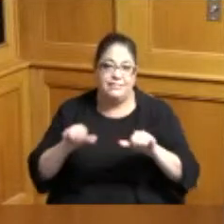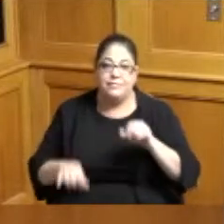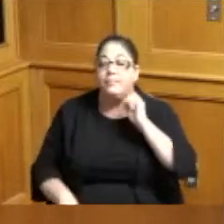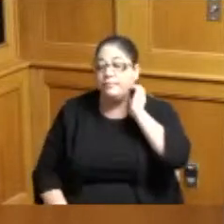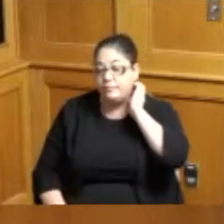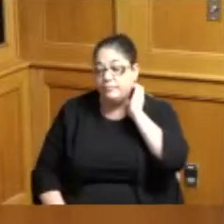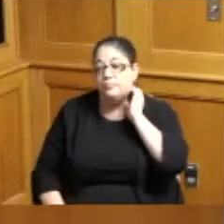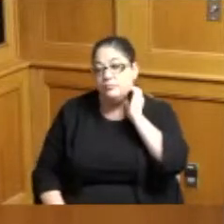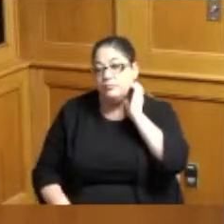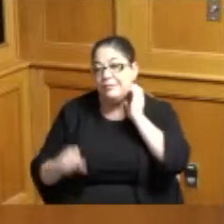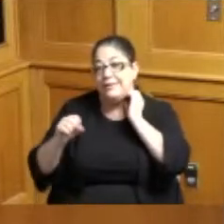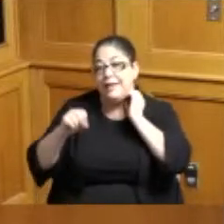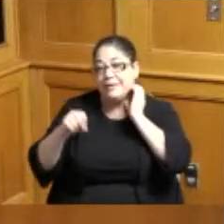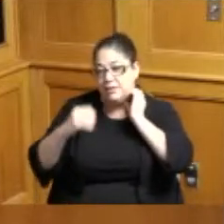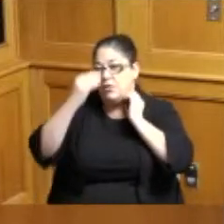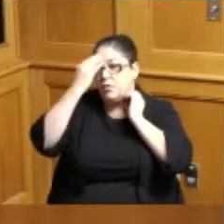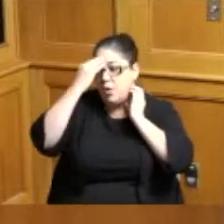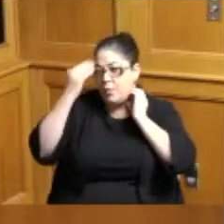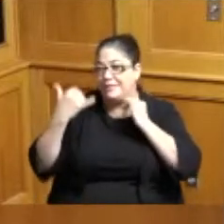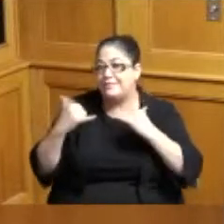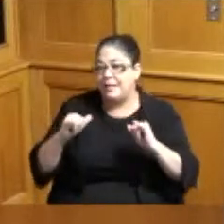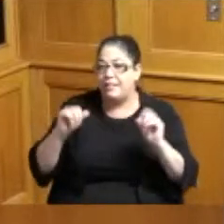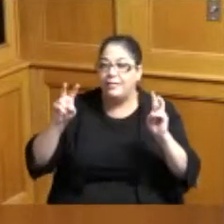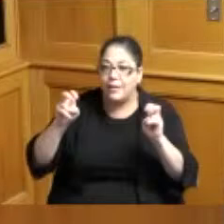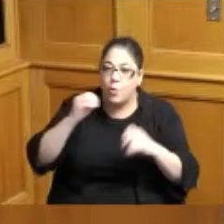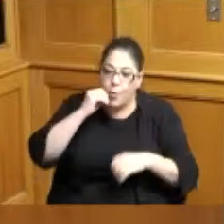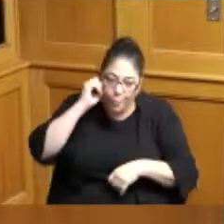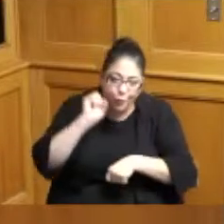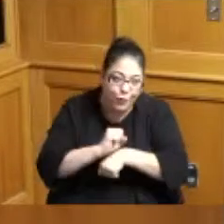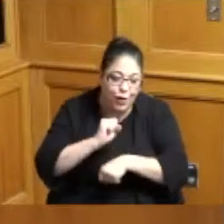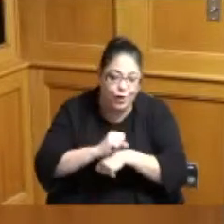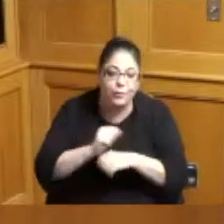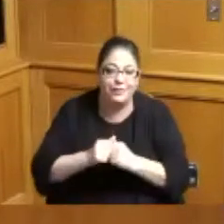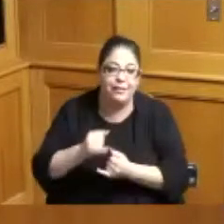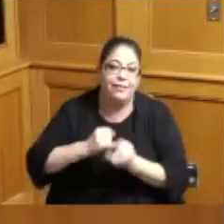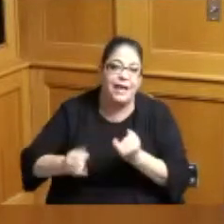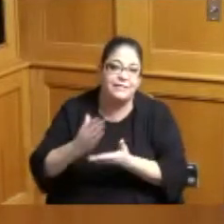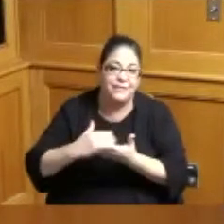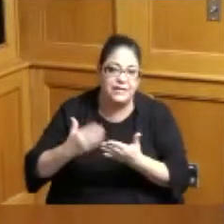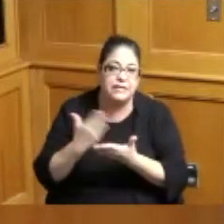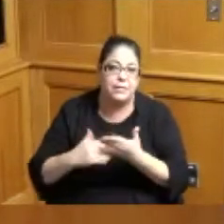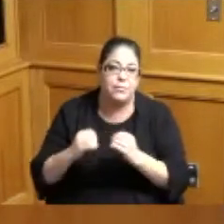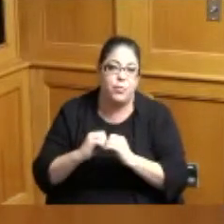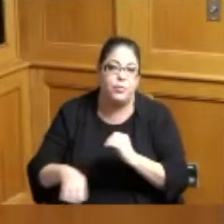but yes I know we still have some homework to work on with the last phase yeah no I was